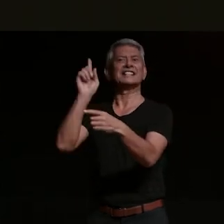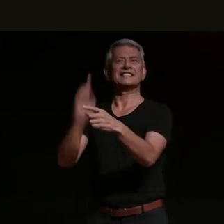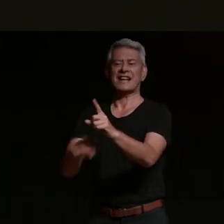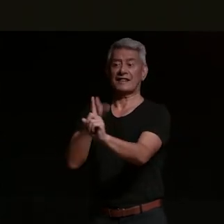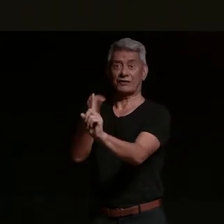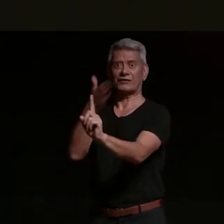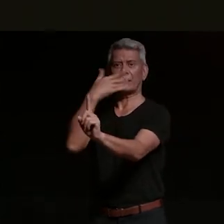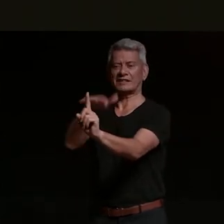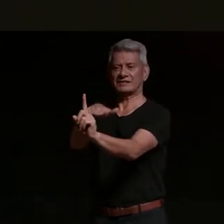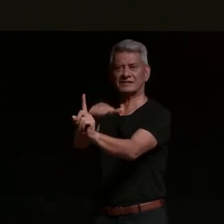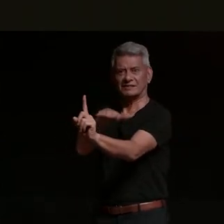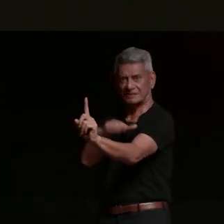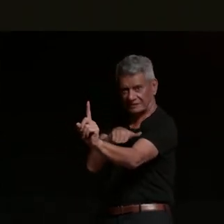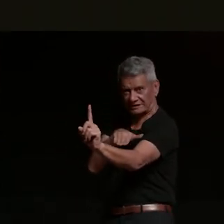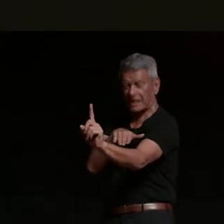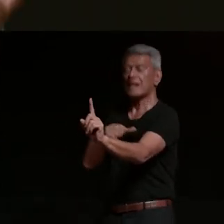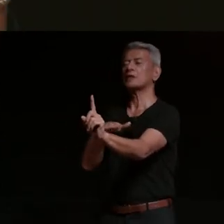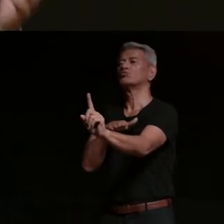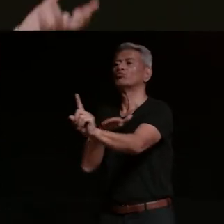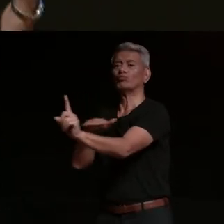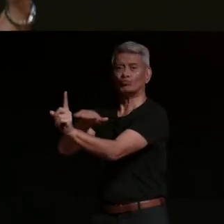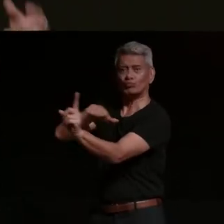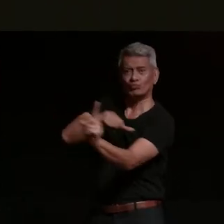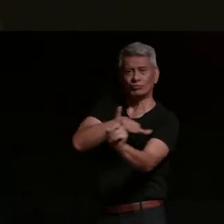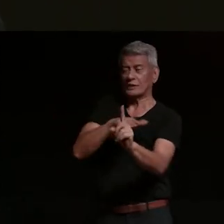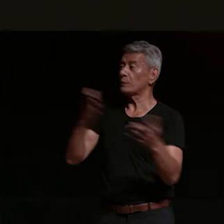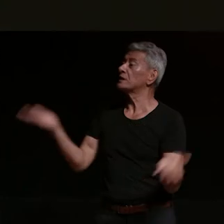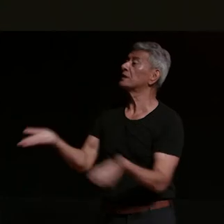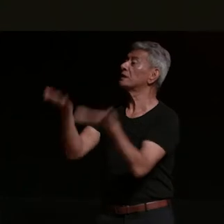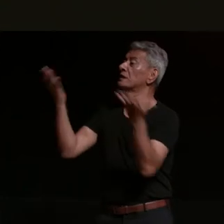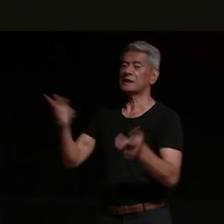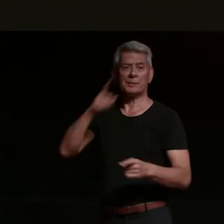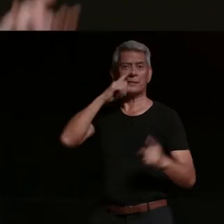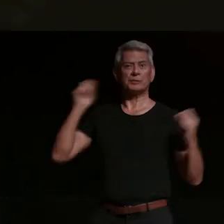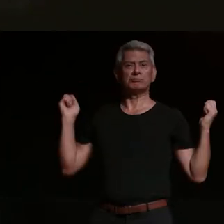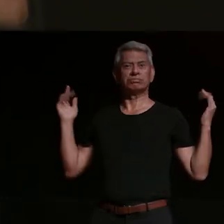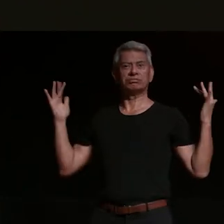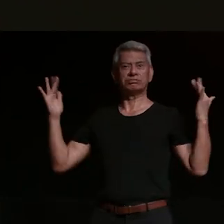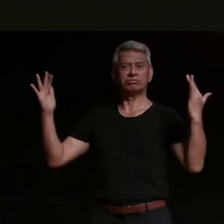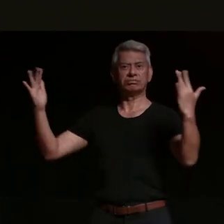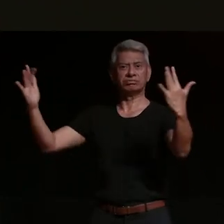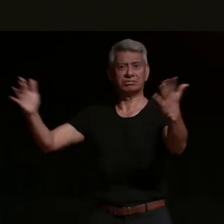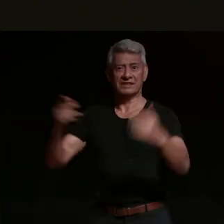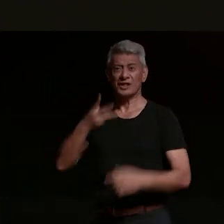the parade route and then we ride down and hype up the crowd so if you can imagine you know 300 000